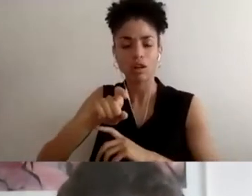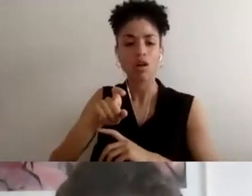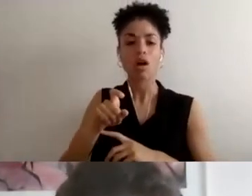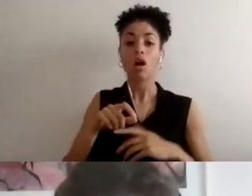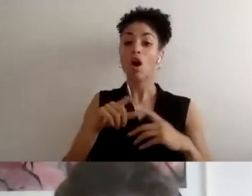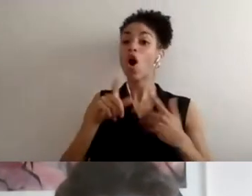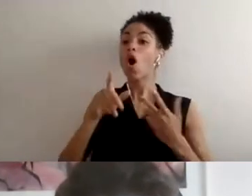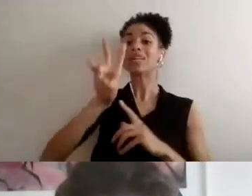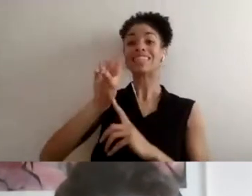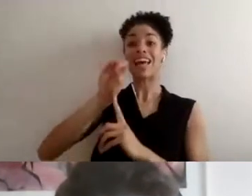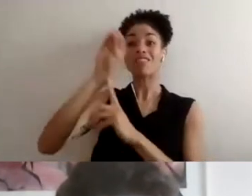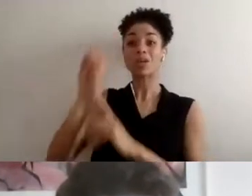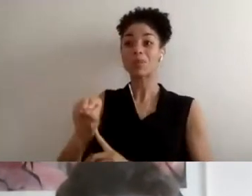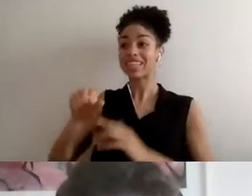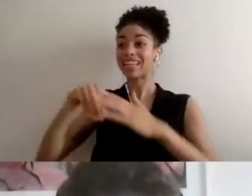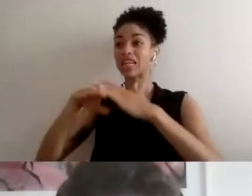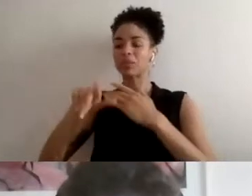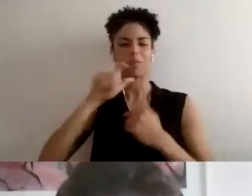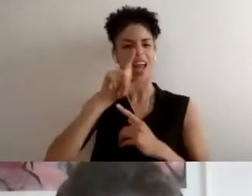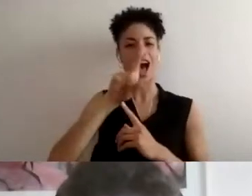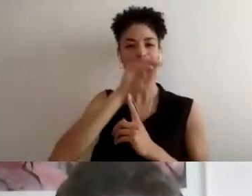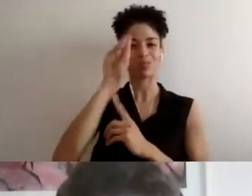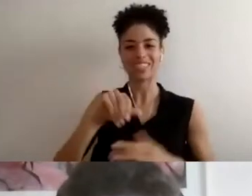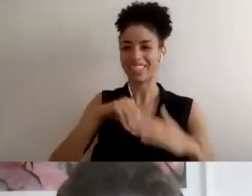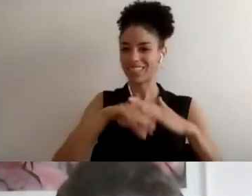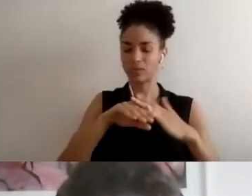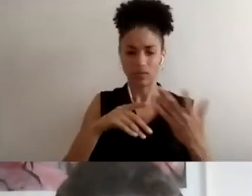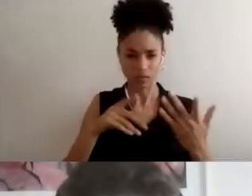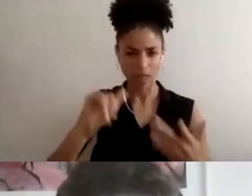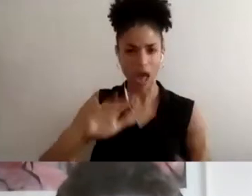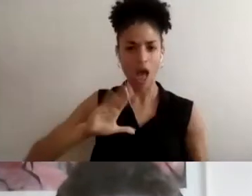accessible, but not a 100% ." It's dehumanizing when you don't want to